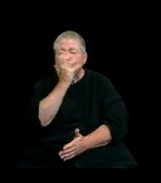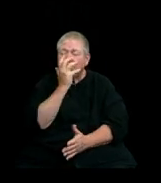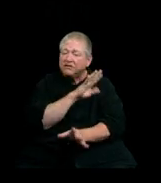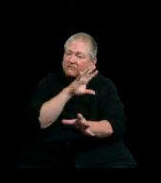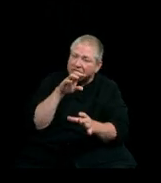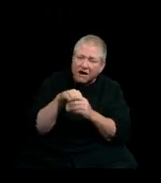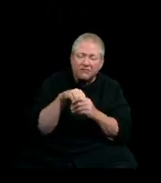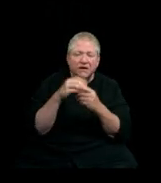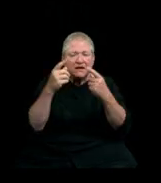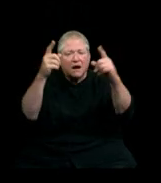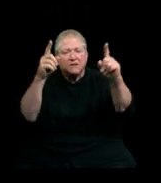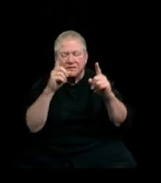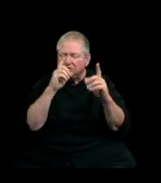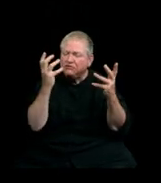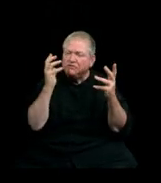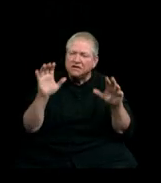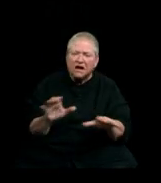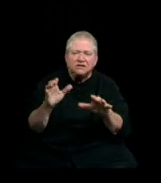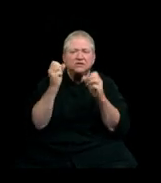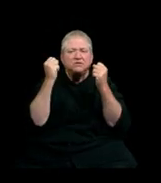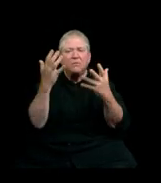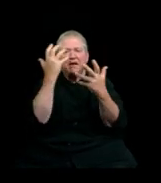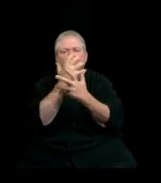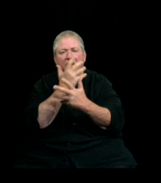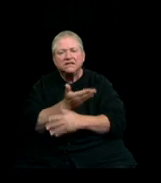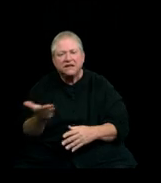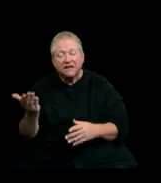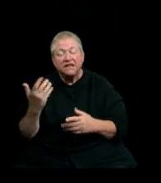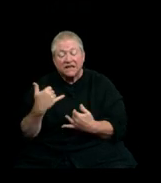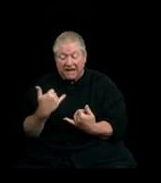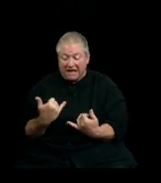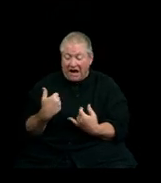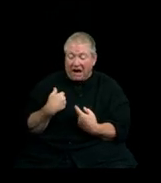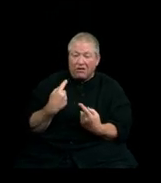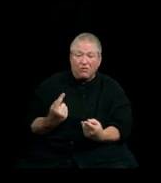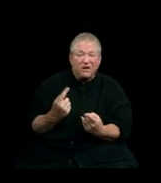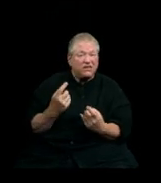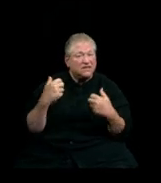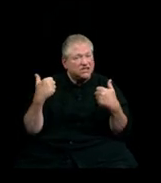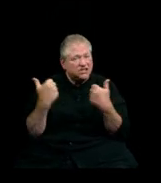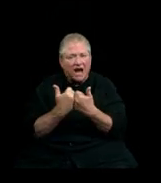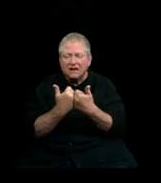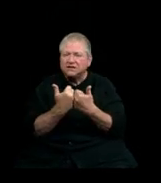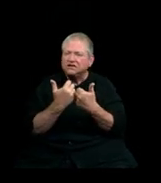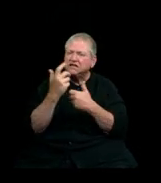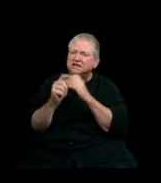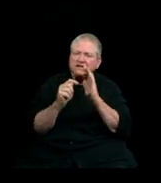You have done so many amazing things and now under such difficult circumstances, working together to make new discoveries